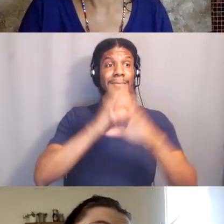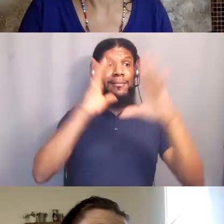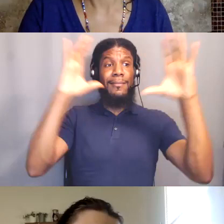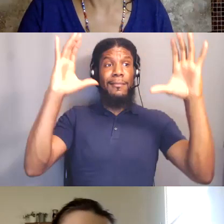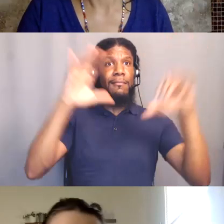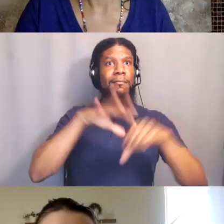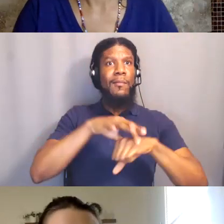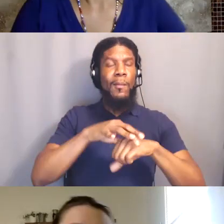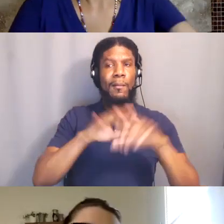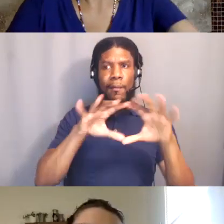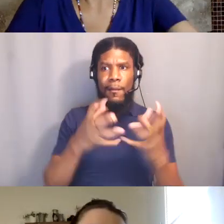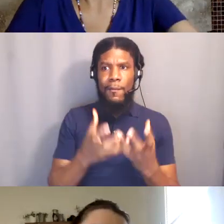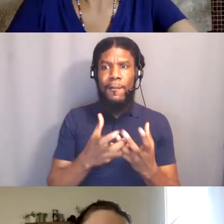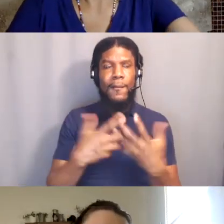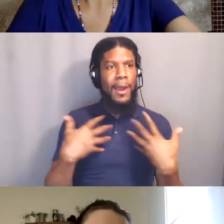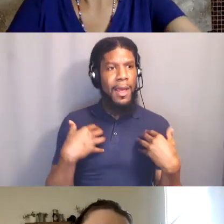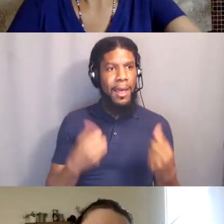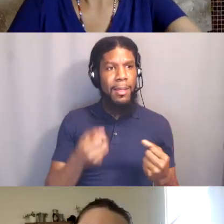to pass on to future and young generations